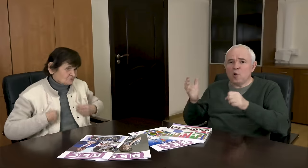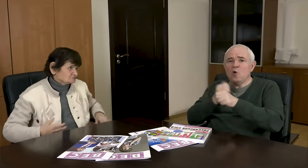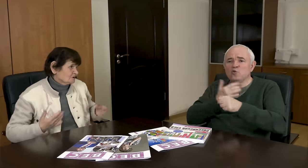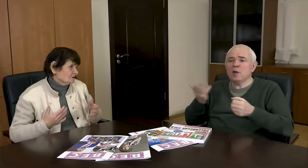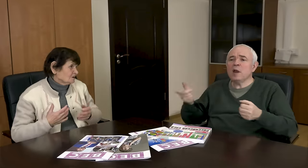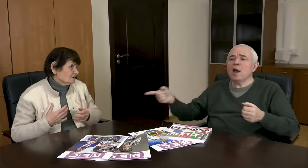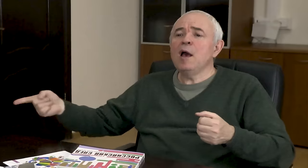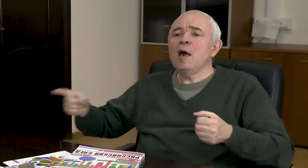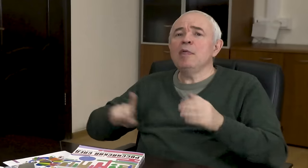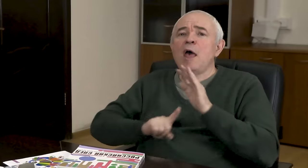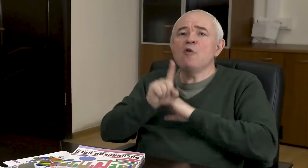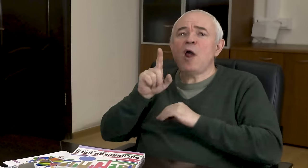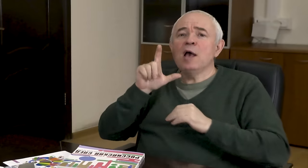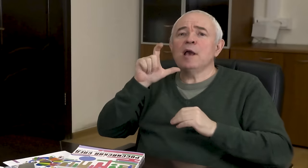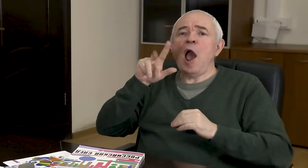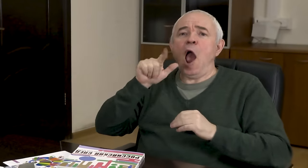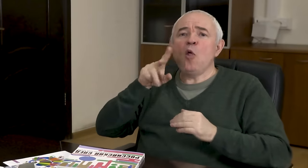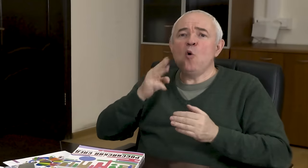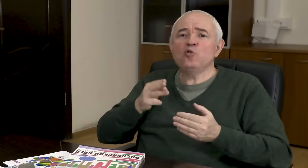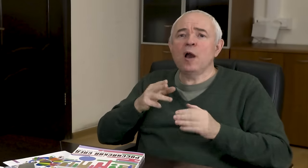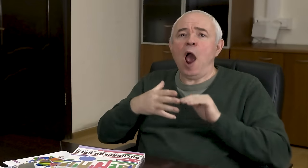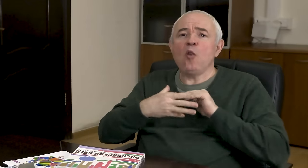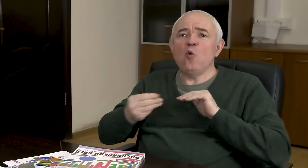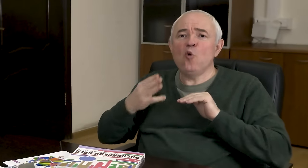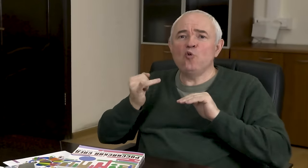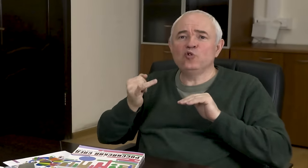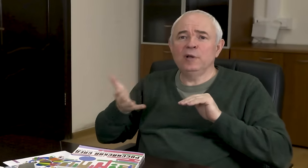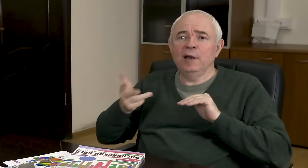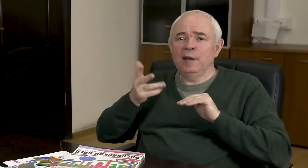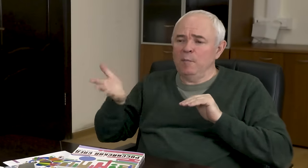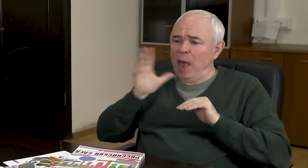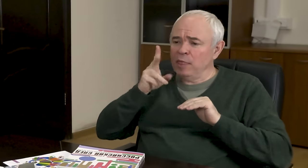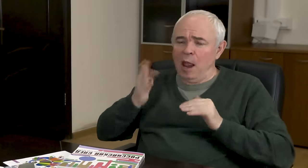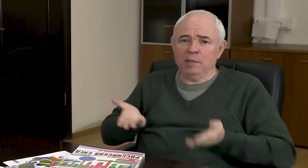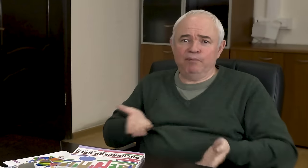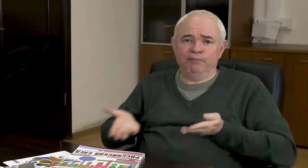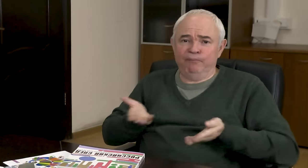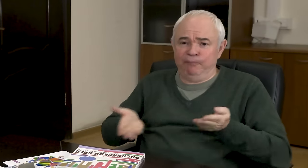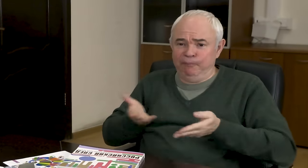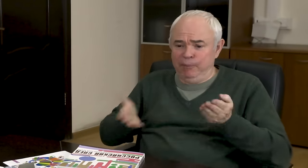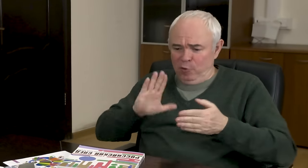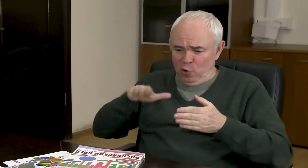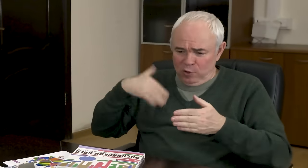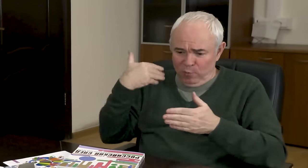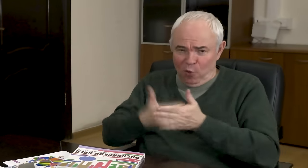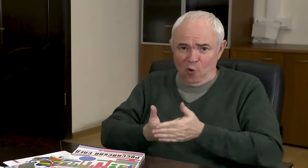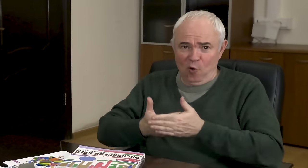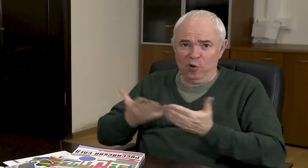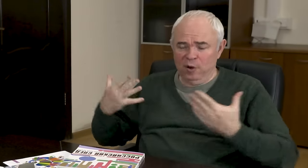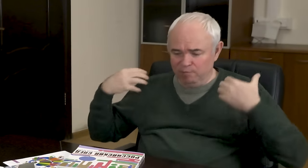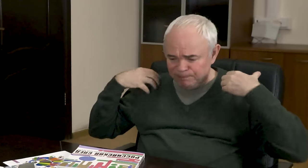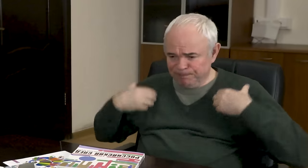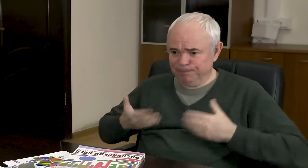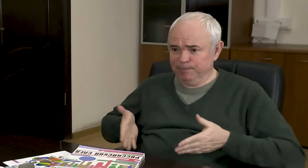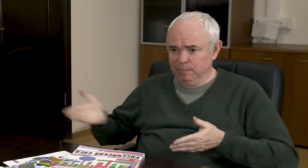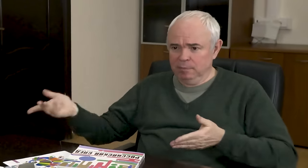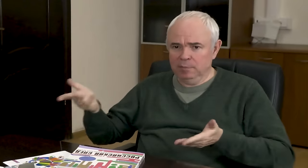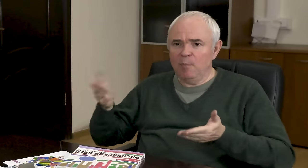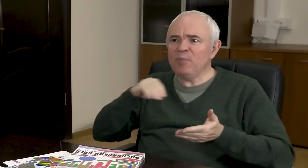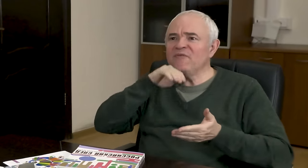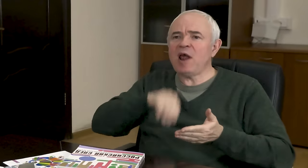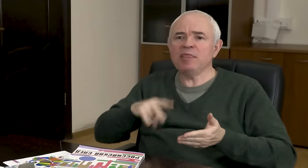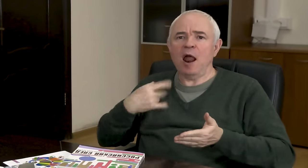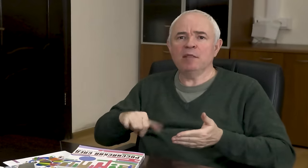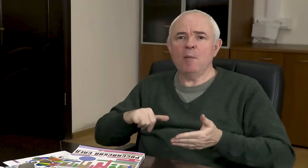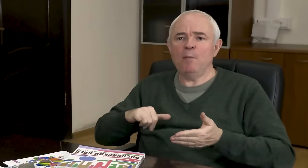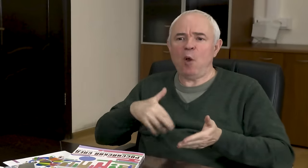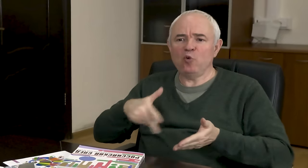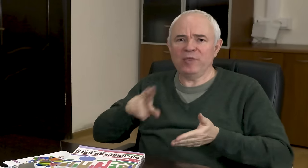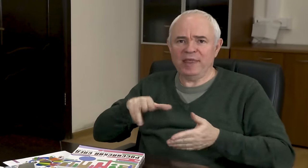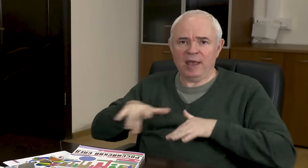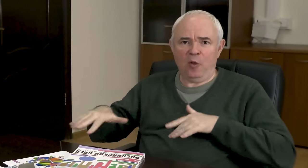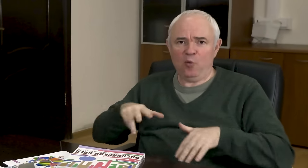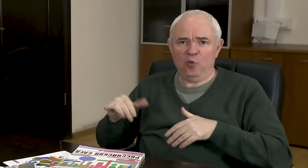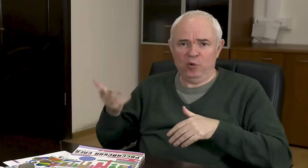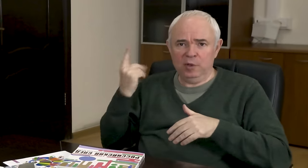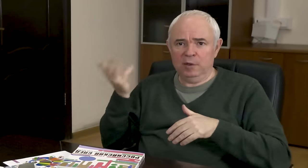It turns out that she started wearing galoshes at the age of five, and still goes skiing. There is a professional approach to business.